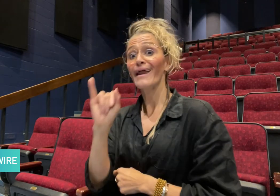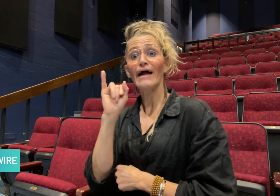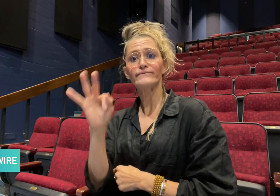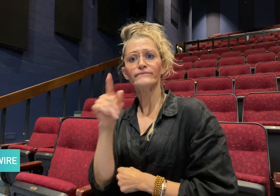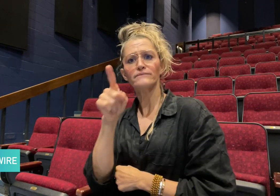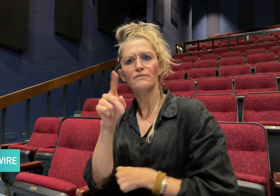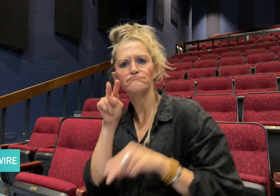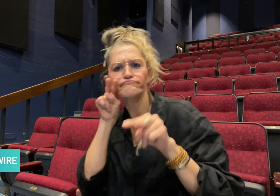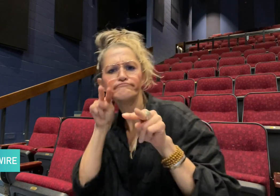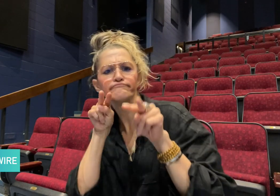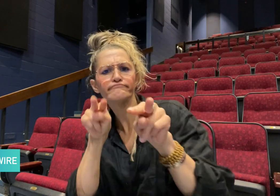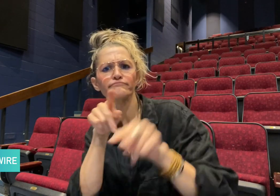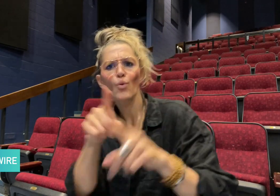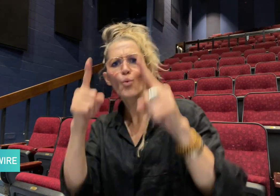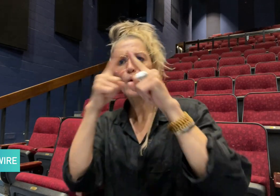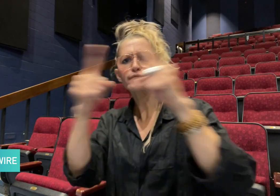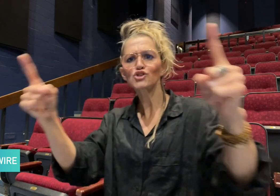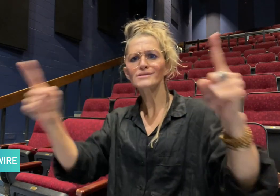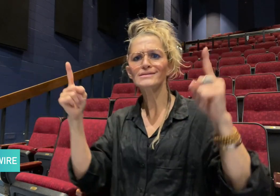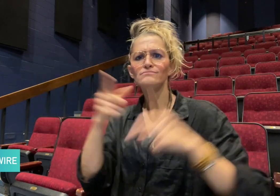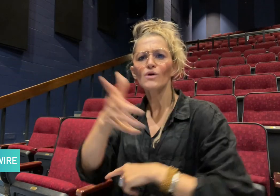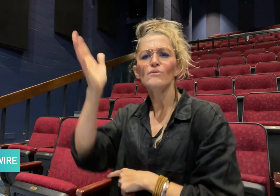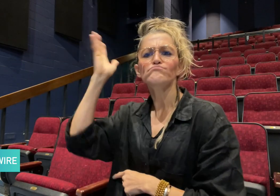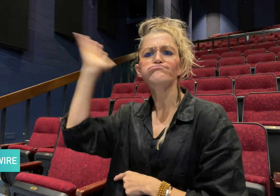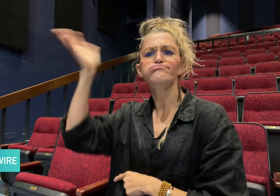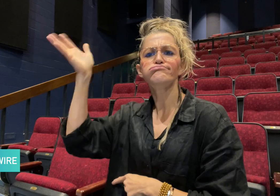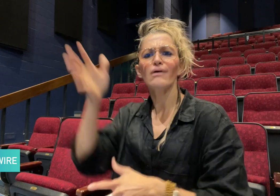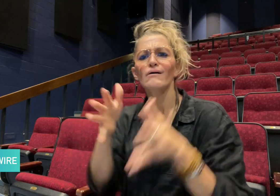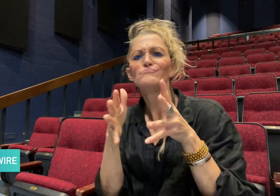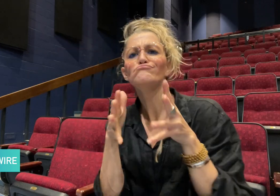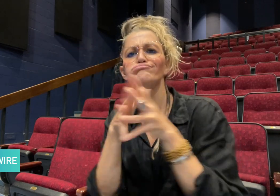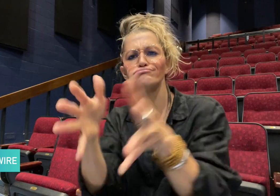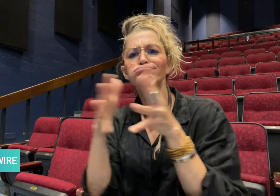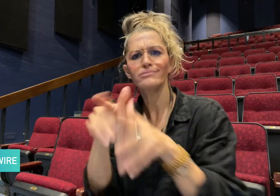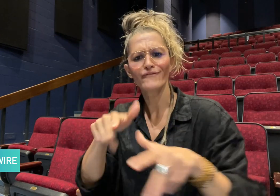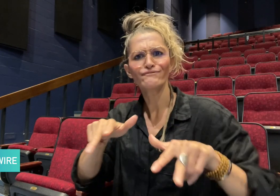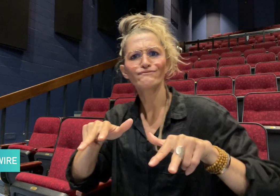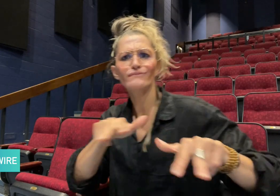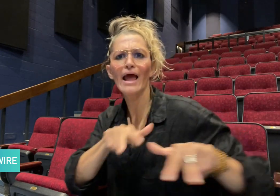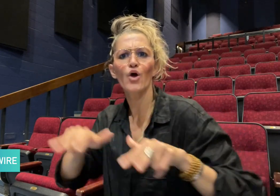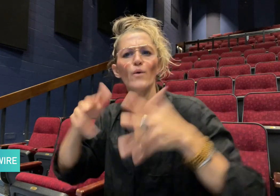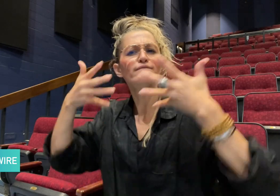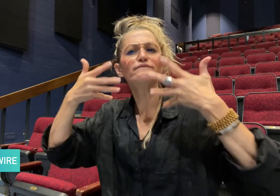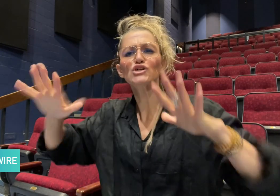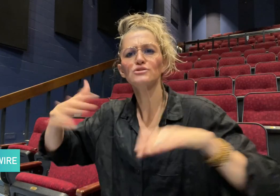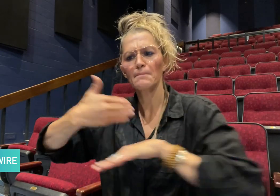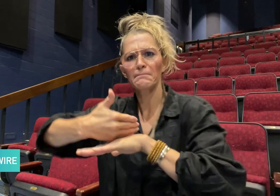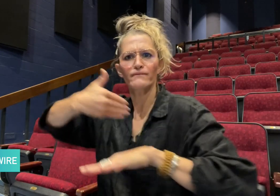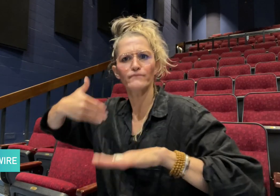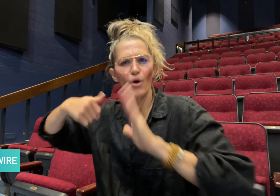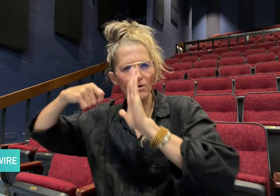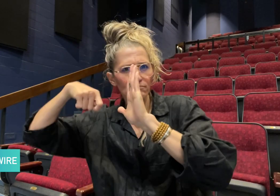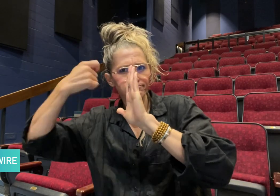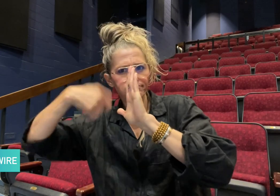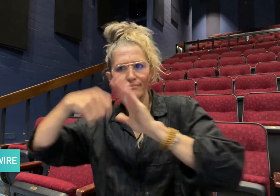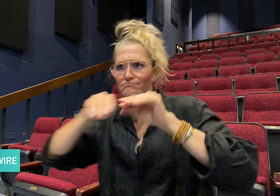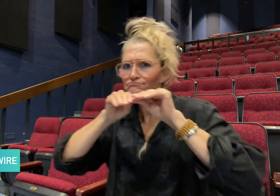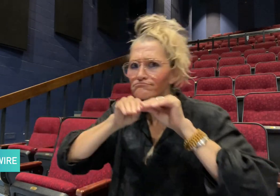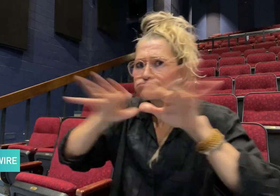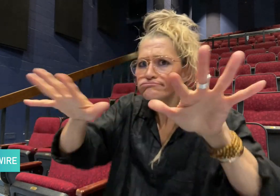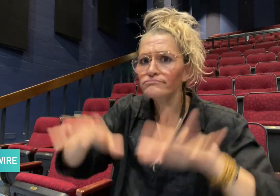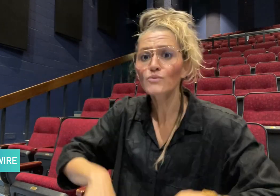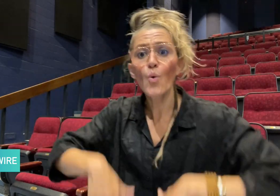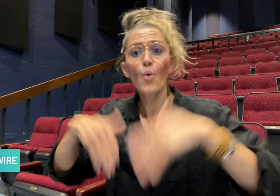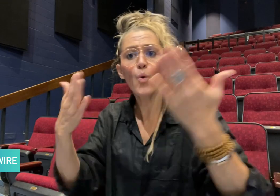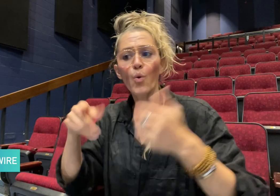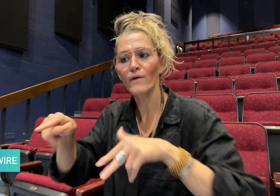People who rely on auto-captions often face struggles